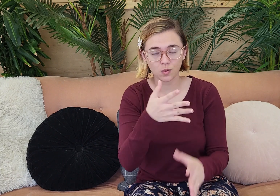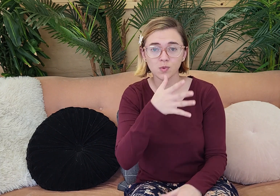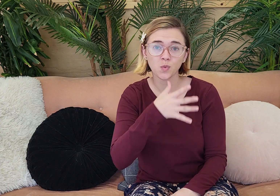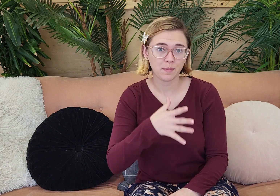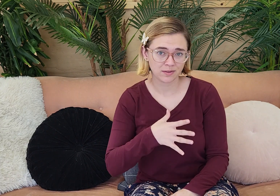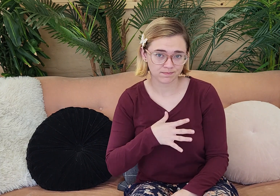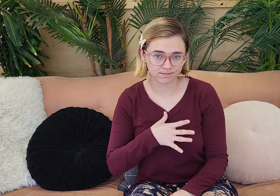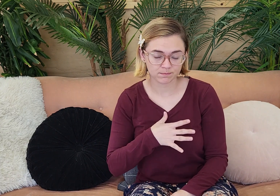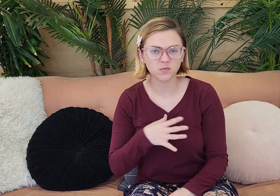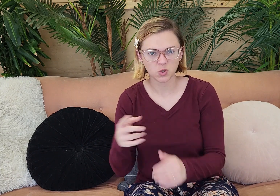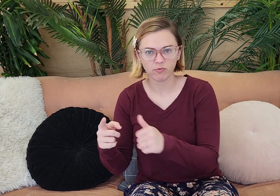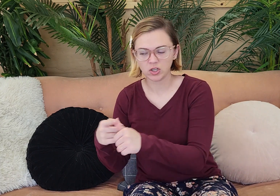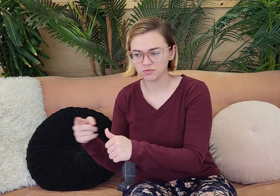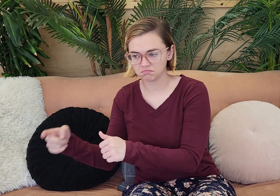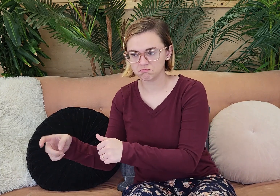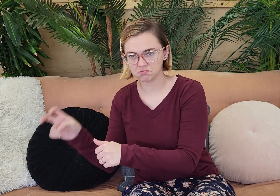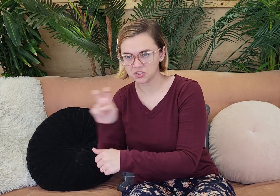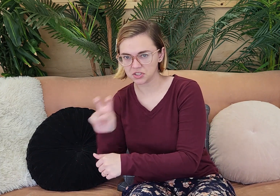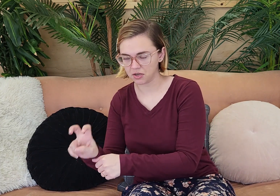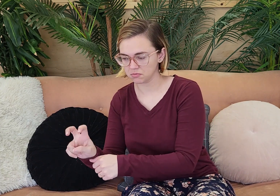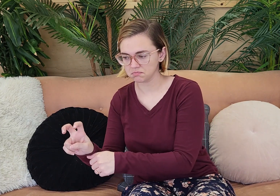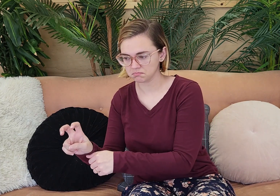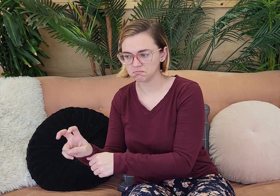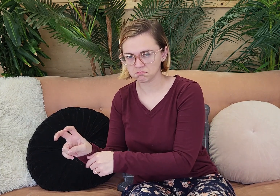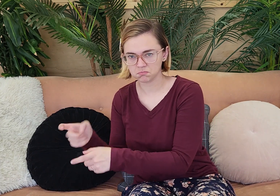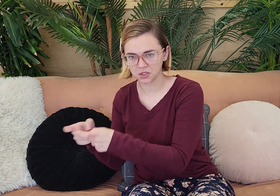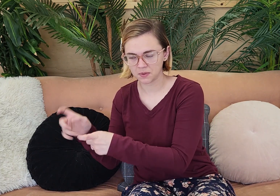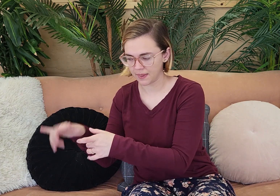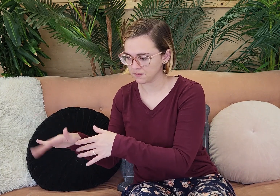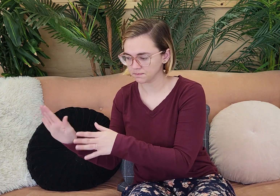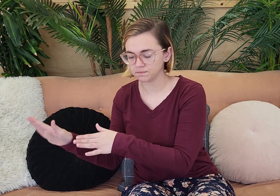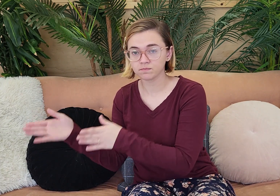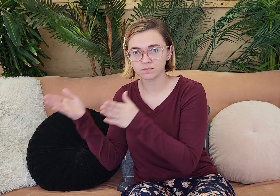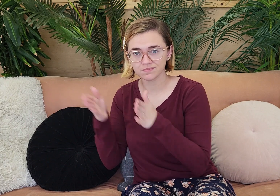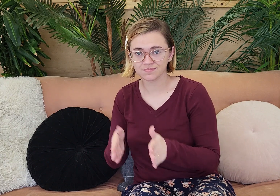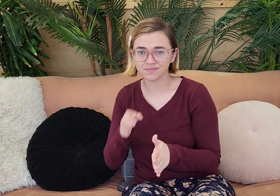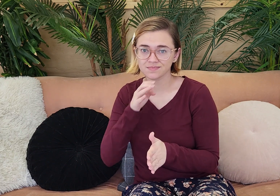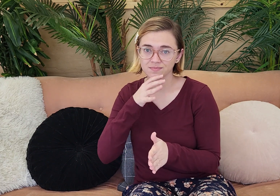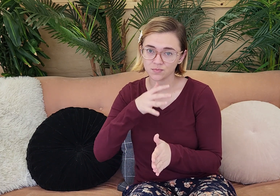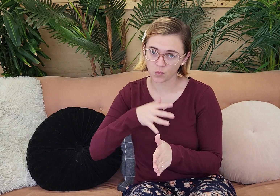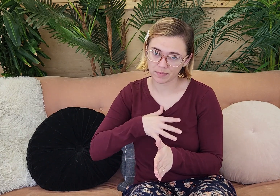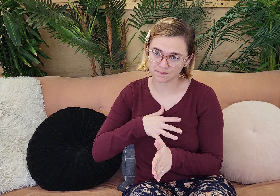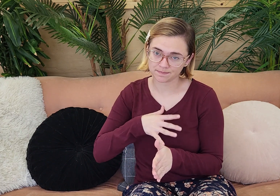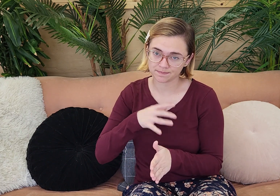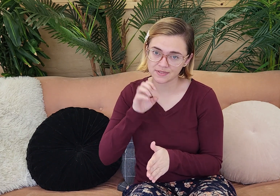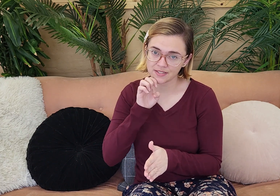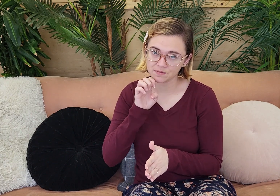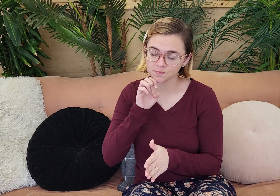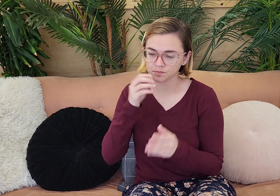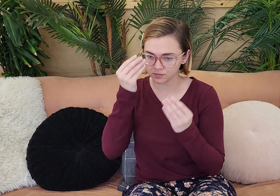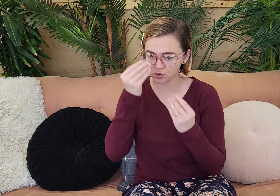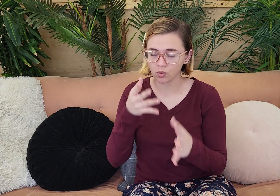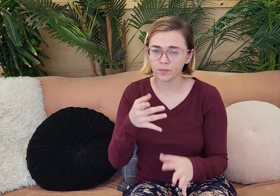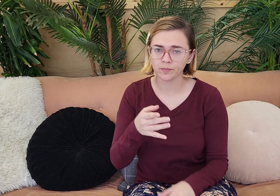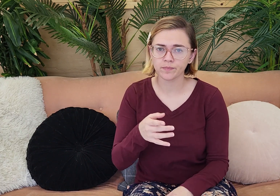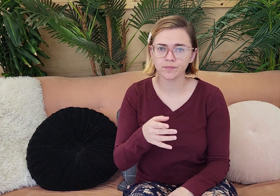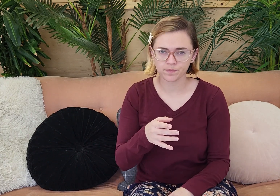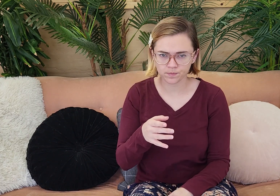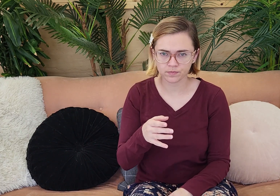So God, He started talking to the woman. So he already handled the situation with the serpent. Now he turns to Eve.